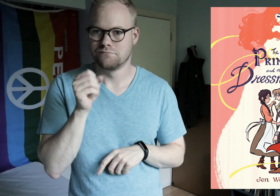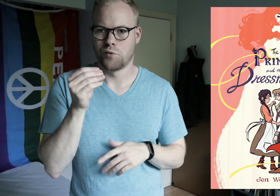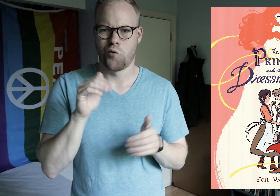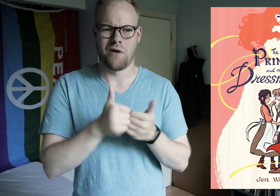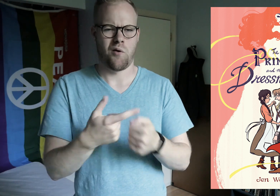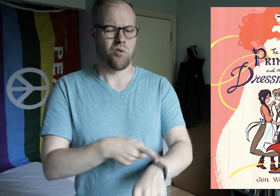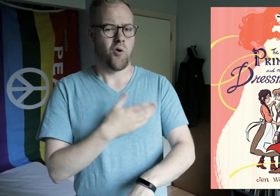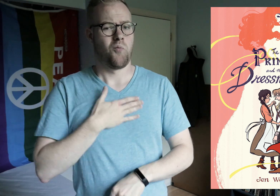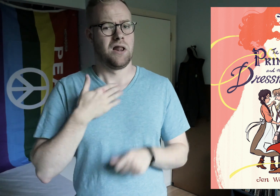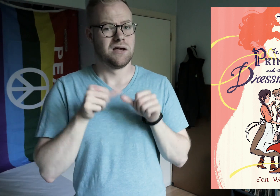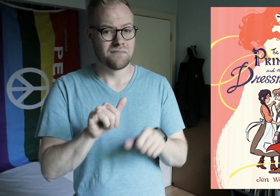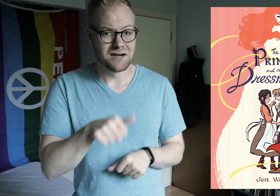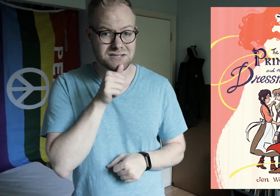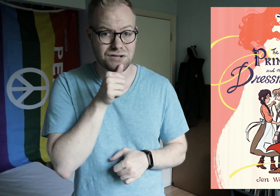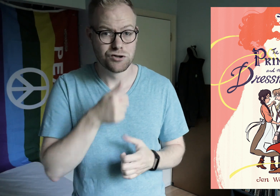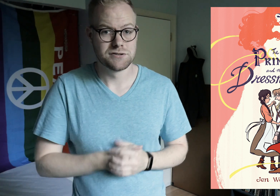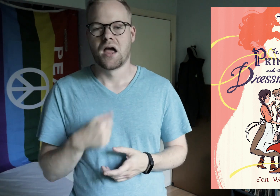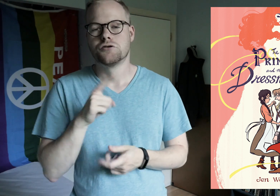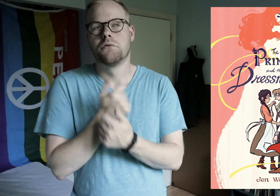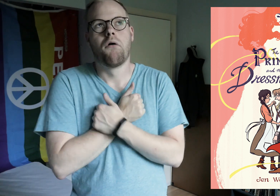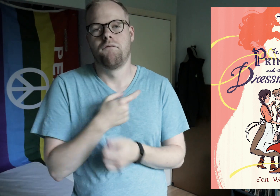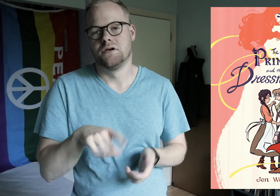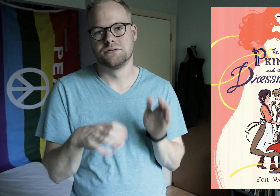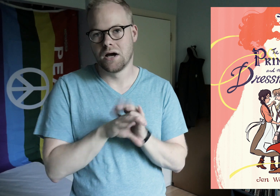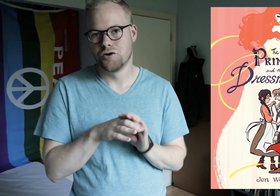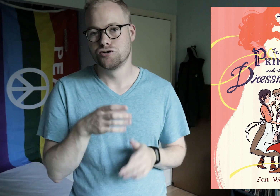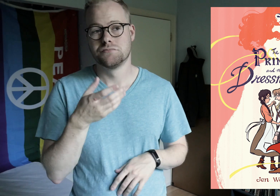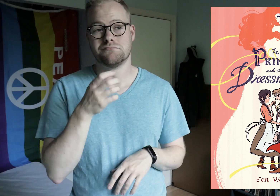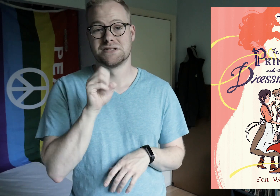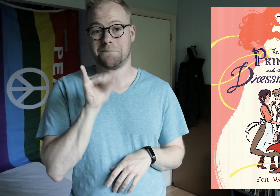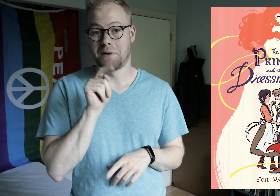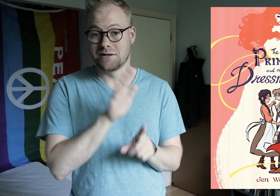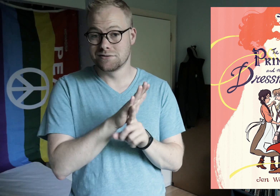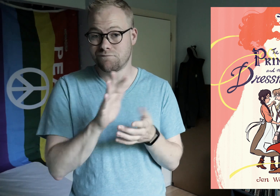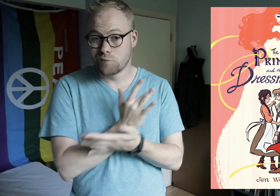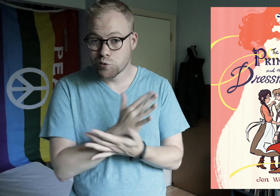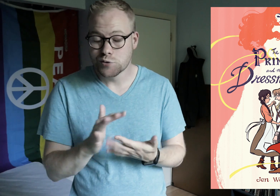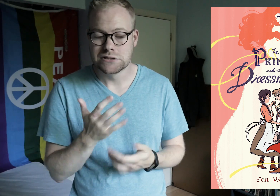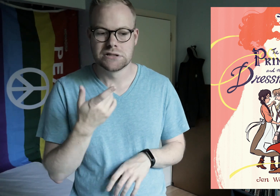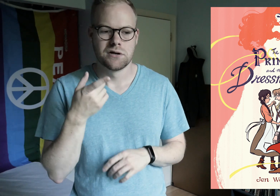So how long is she willing to keep that secret? I just love these characters, the fluidity of Sebastian,